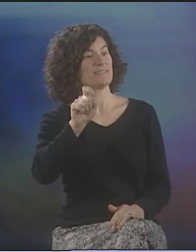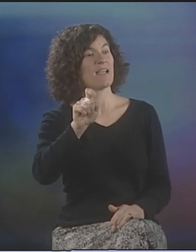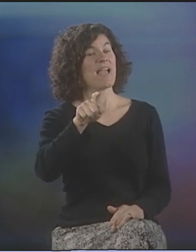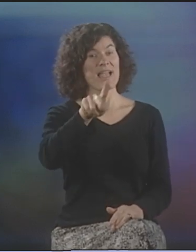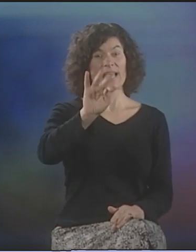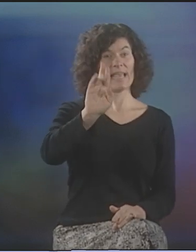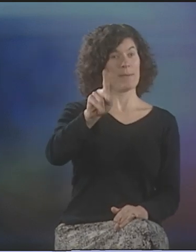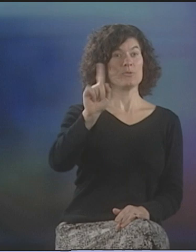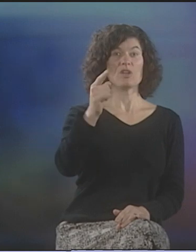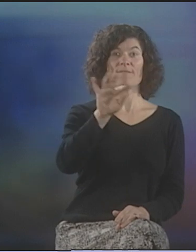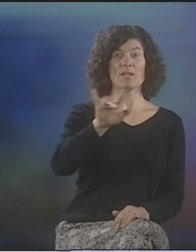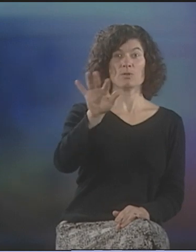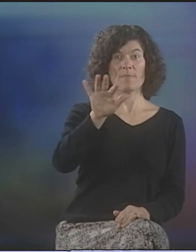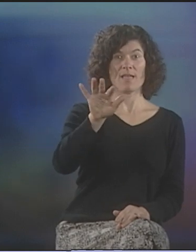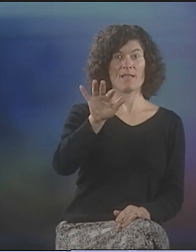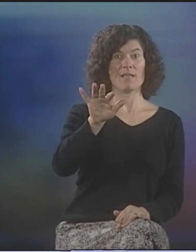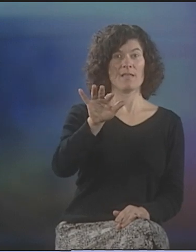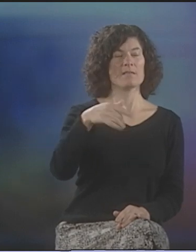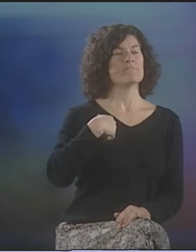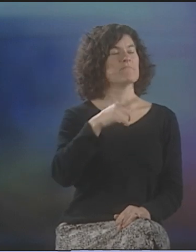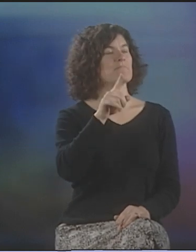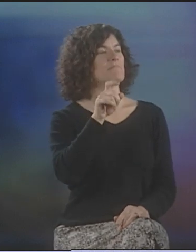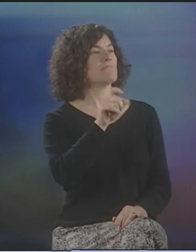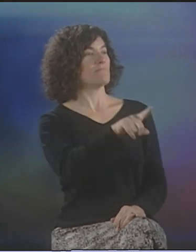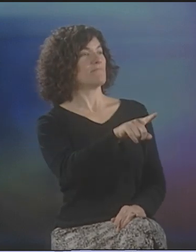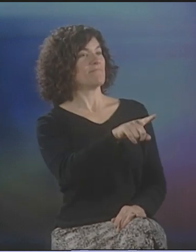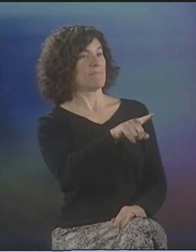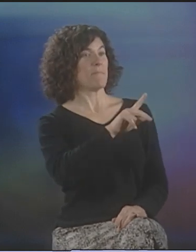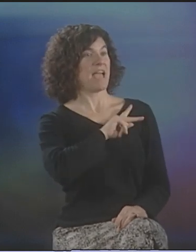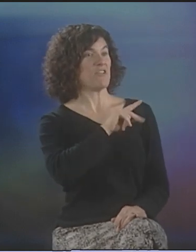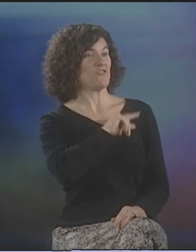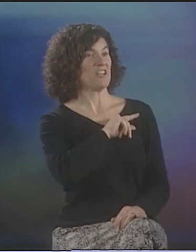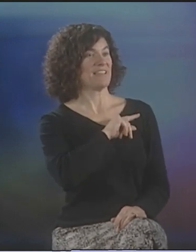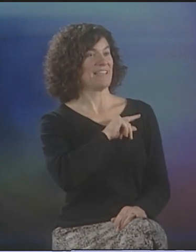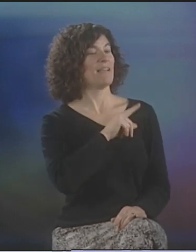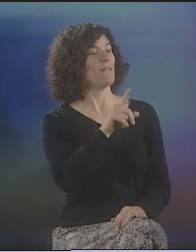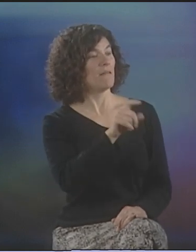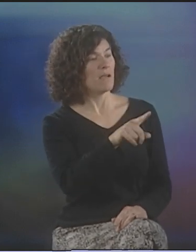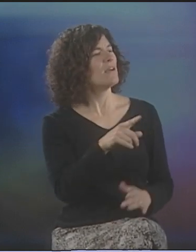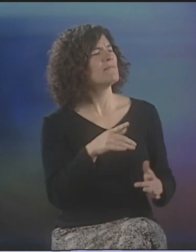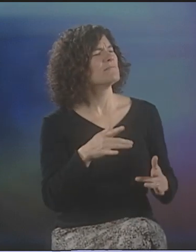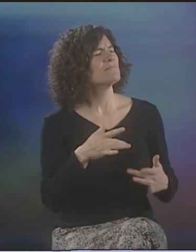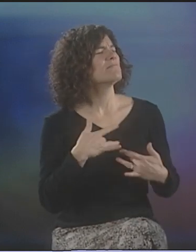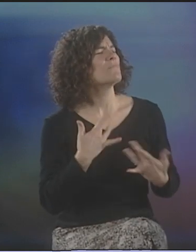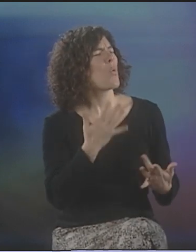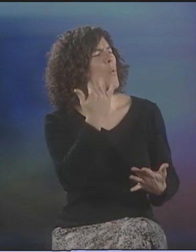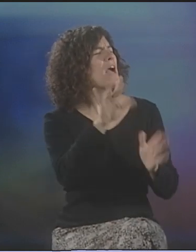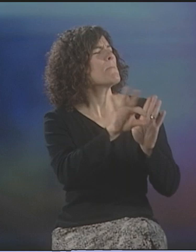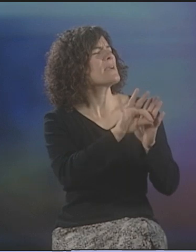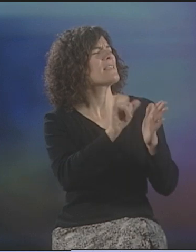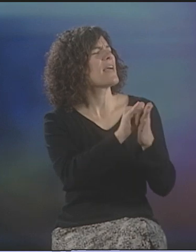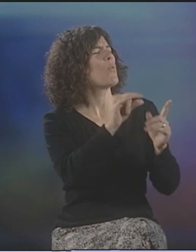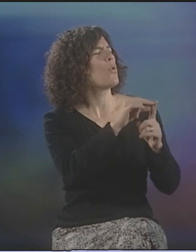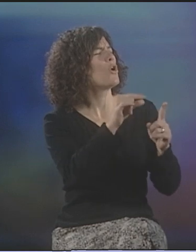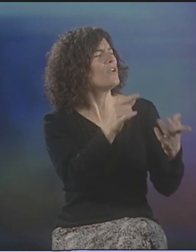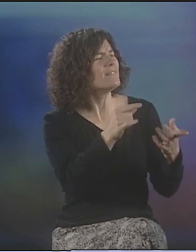"THE HYDROGEN JUKEBOX," KIP FINGERSPELLED IT, AND PATRICK GRAYBILL ASKED THE QUESTION OF ALLEN,